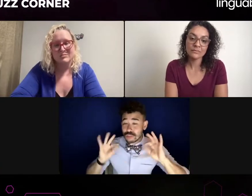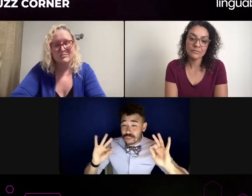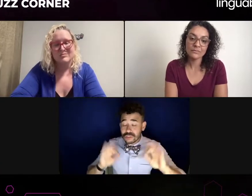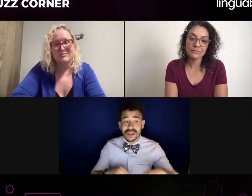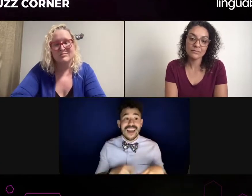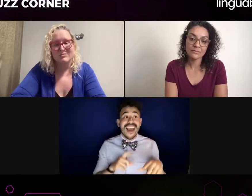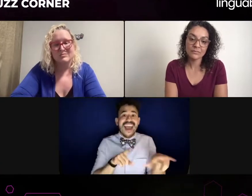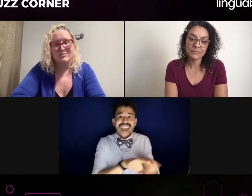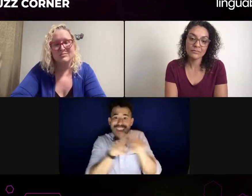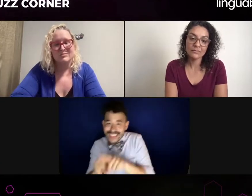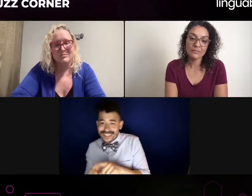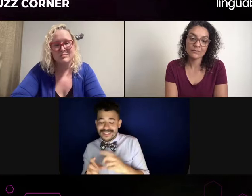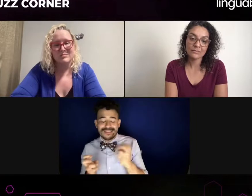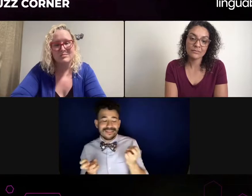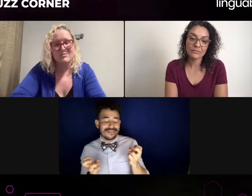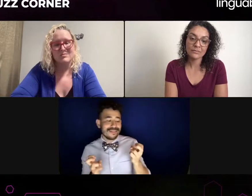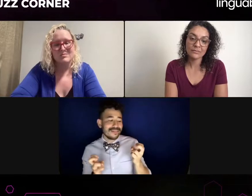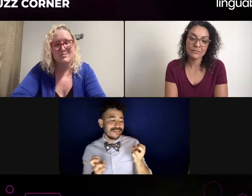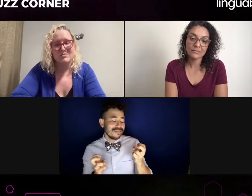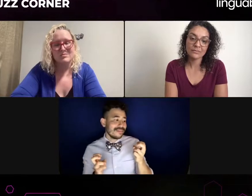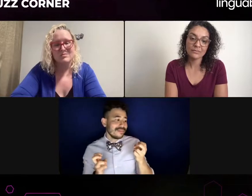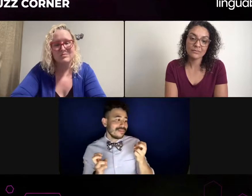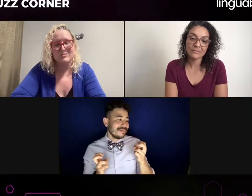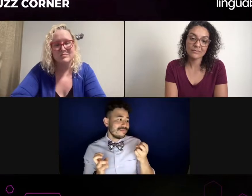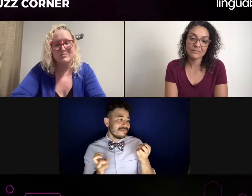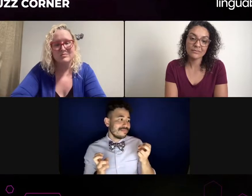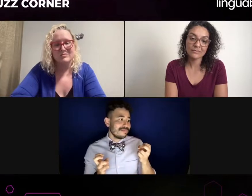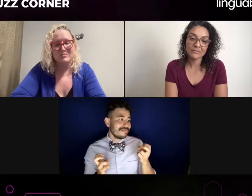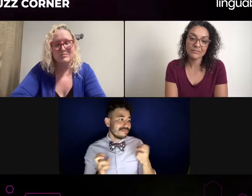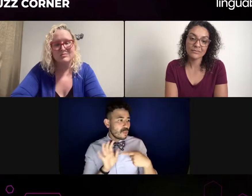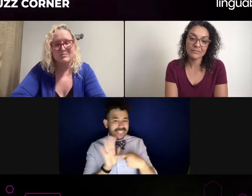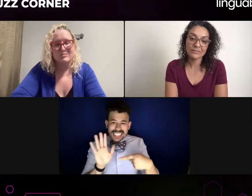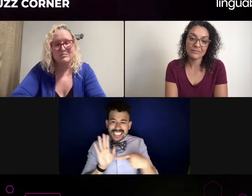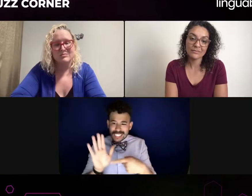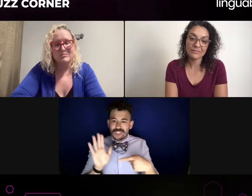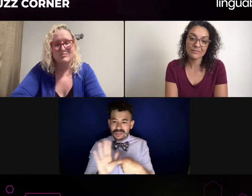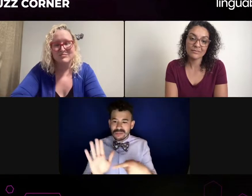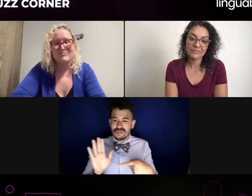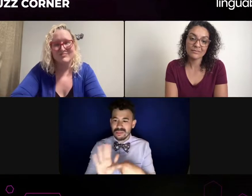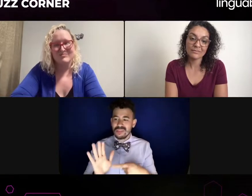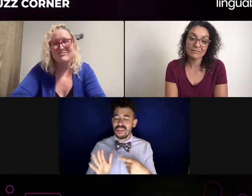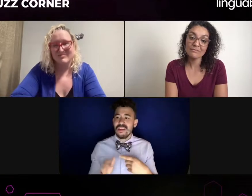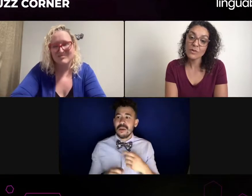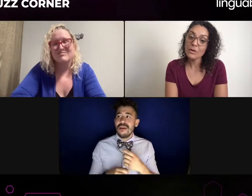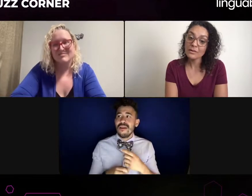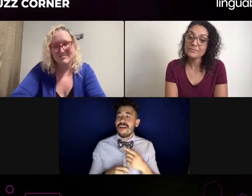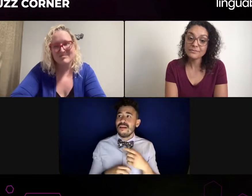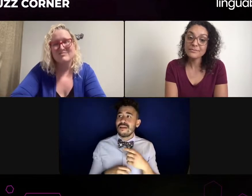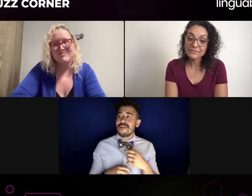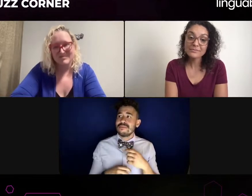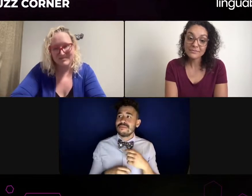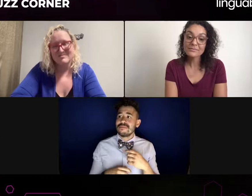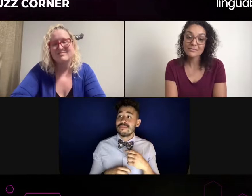That if that was a real life interpreter, that would not look anything like that.